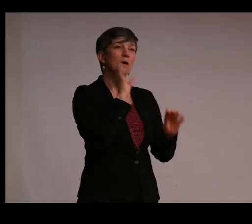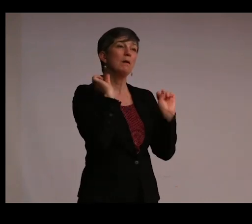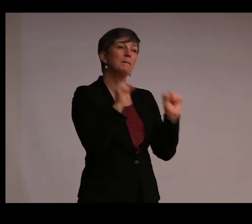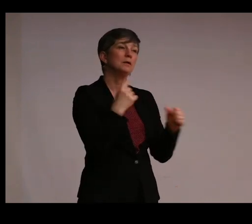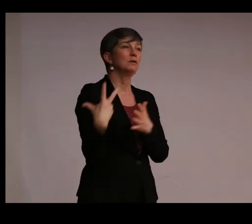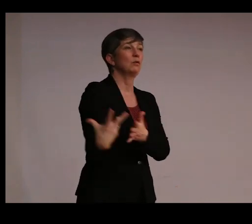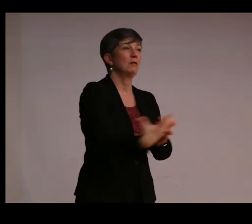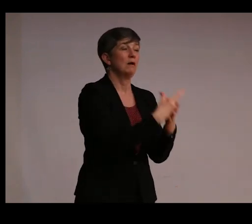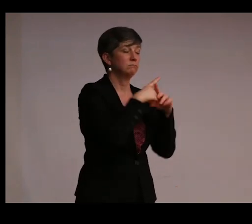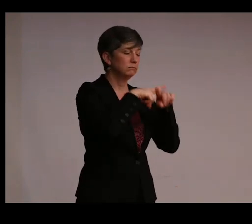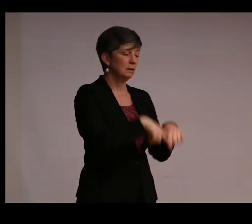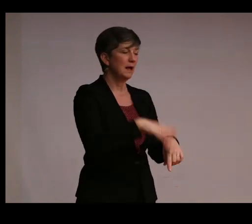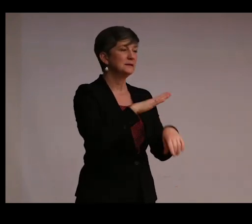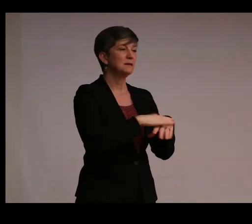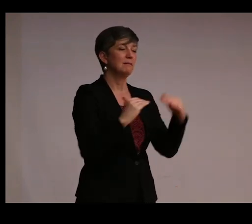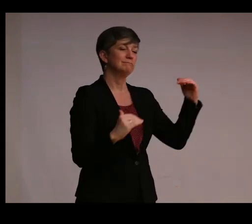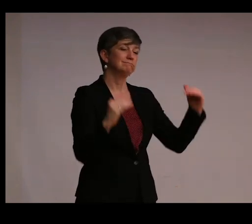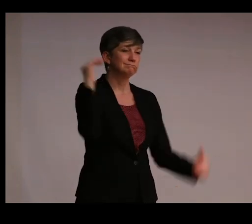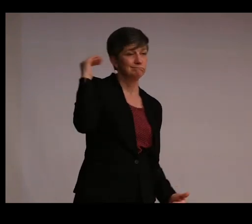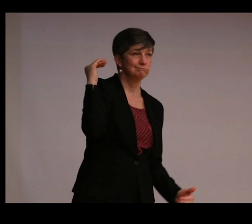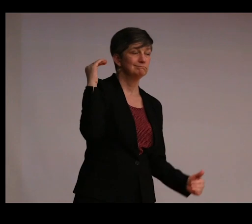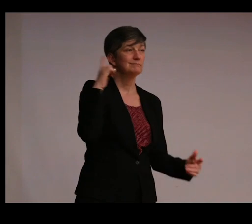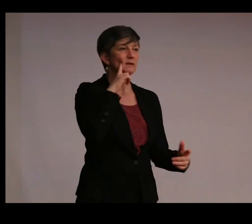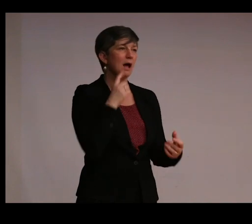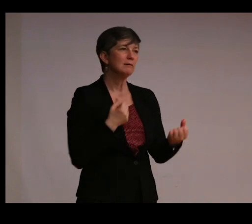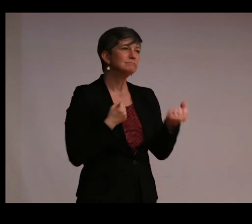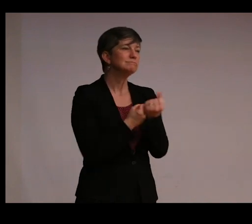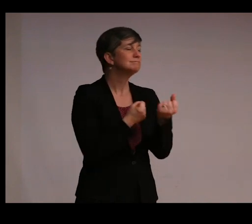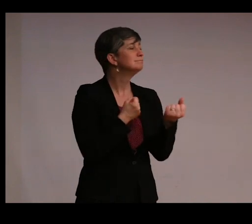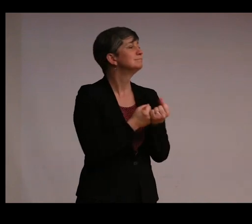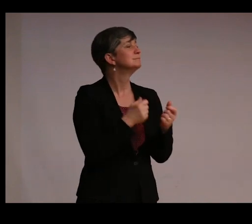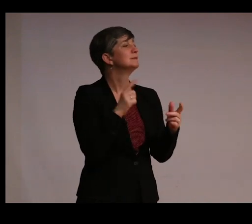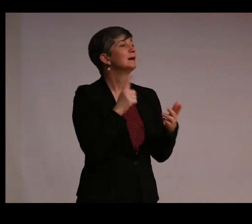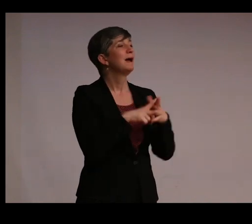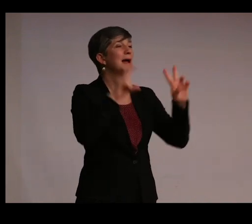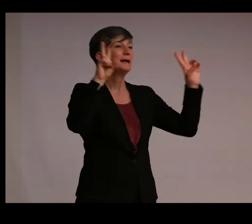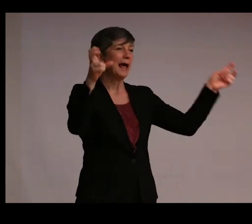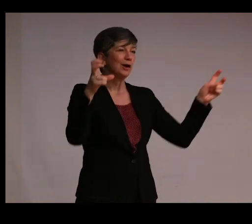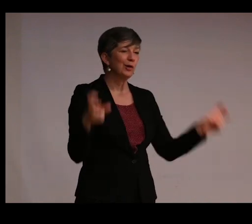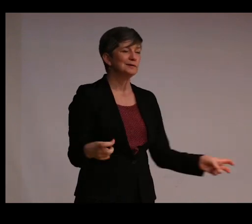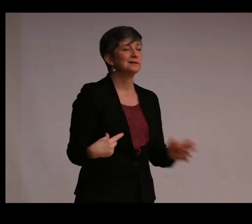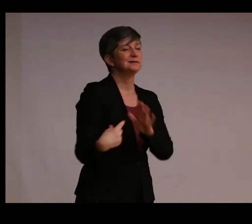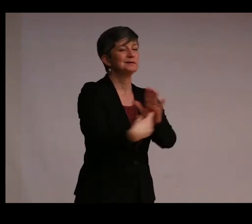relies on a power imbalance that reinforces a certain regimen of categorization, display, care,